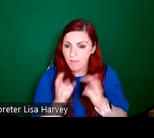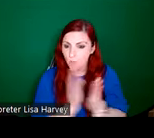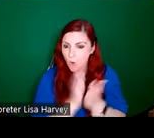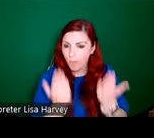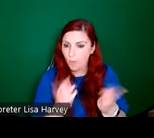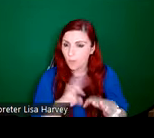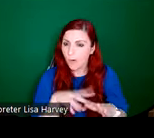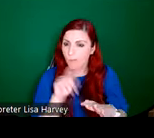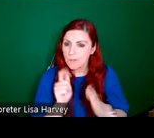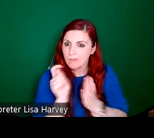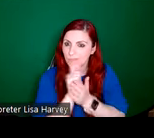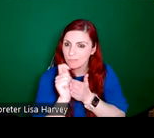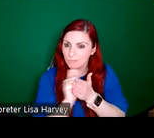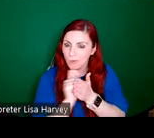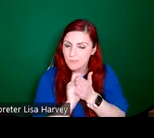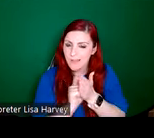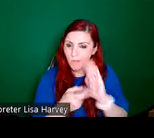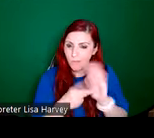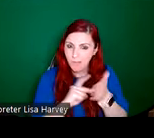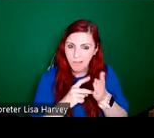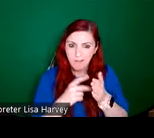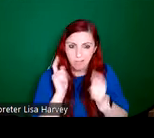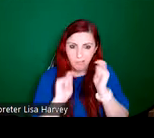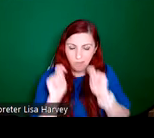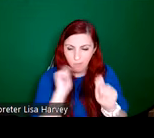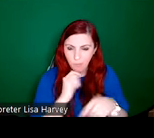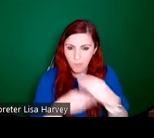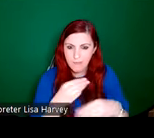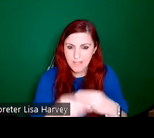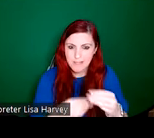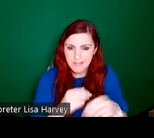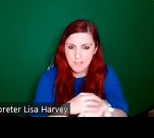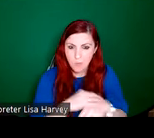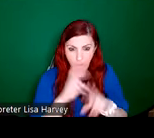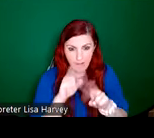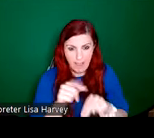at An Túr Ghloine, and it can look like a bit of a mess when you're looking at